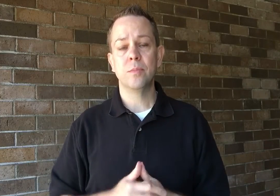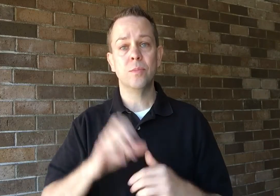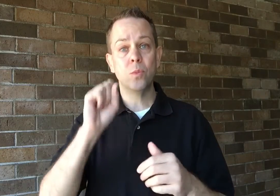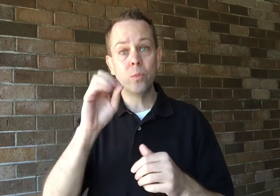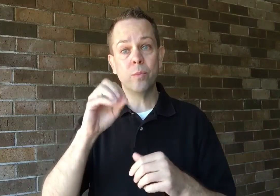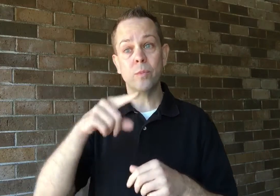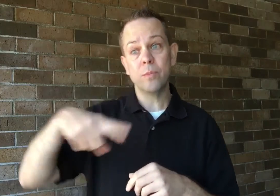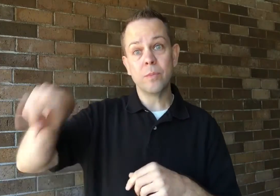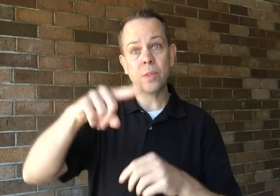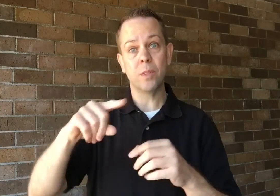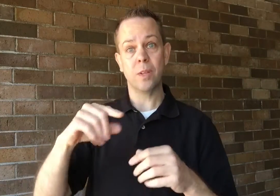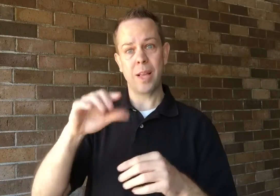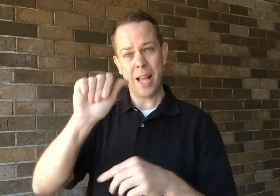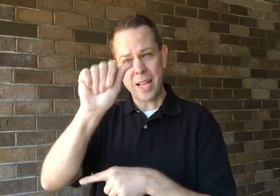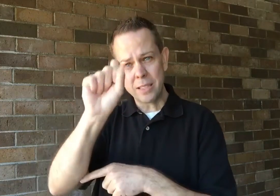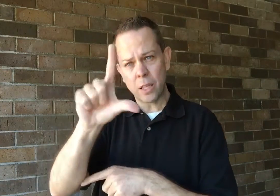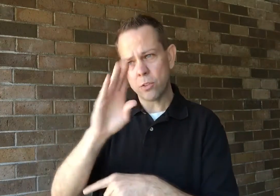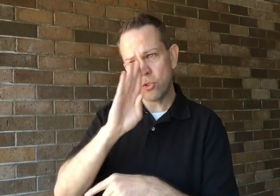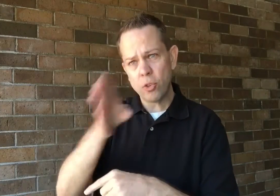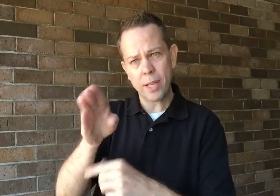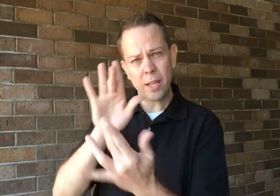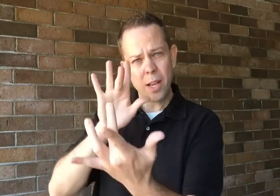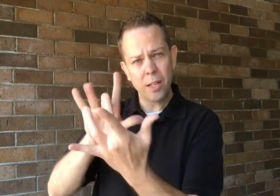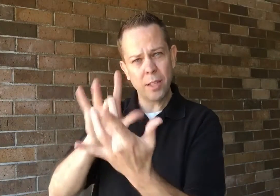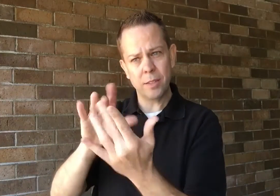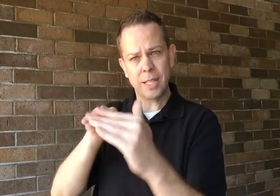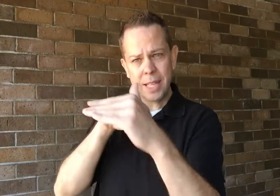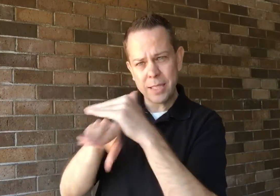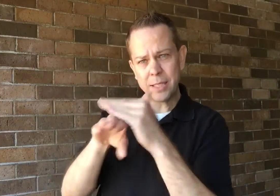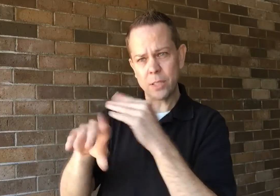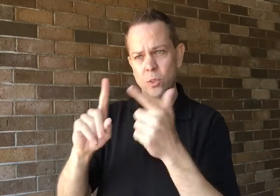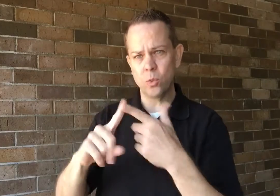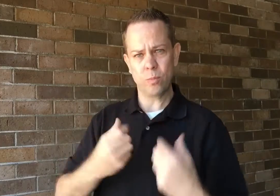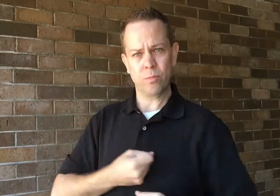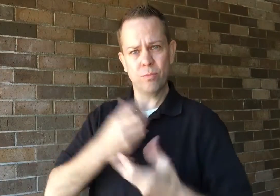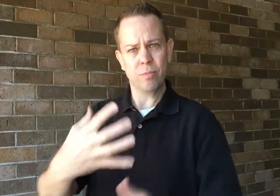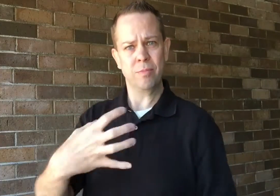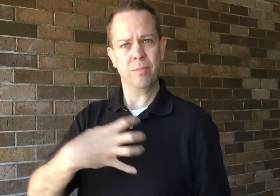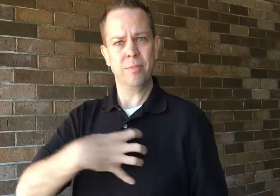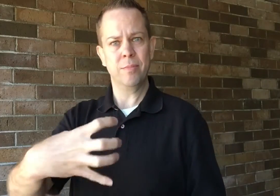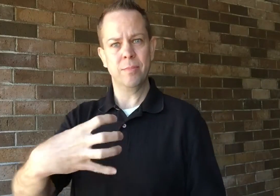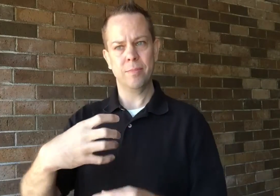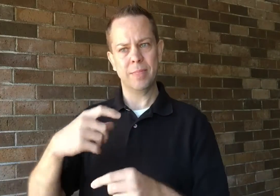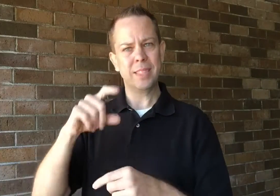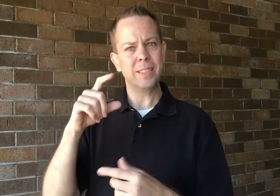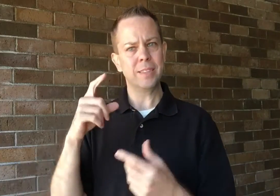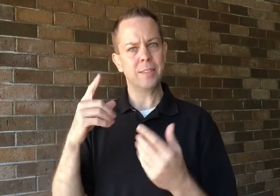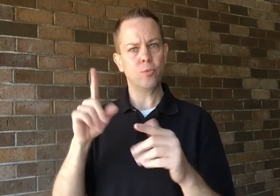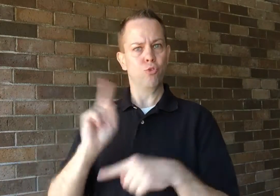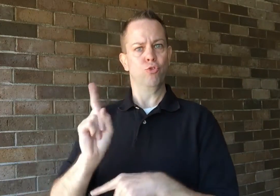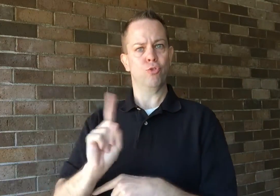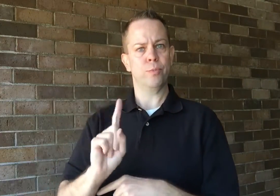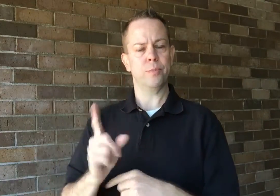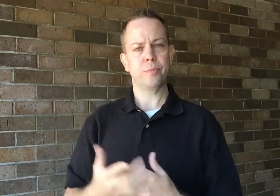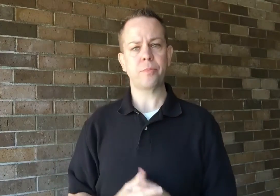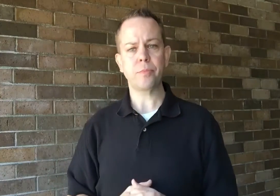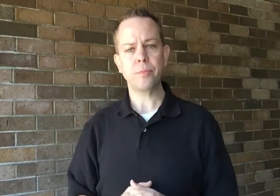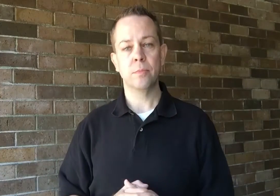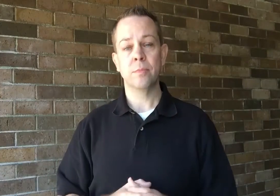We need a way to express this directly in ASL.